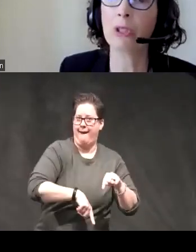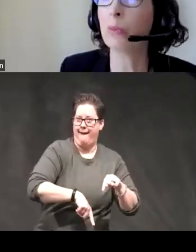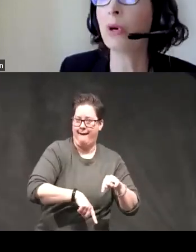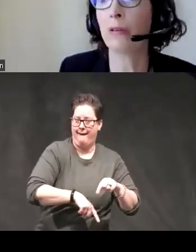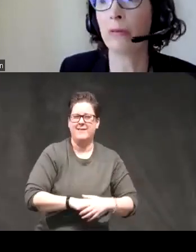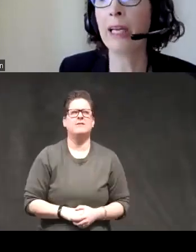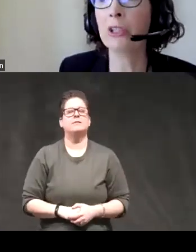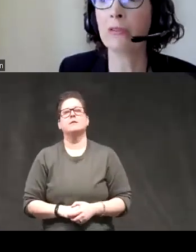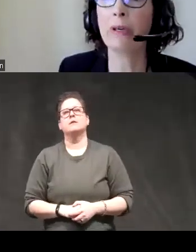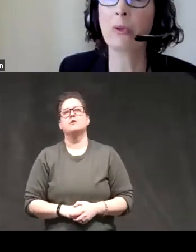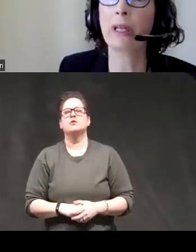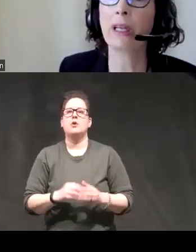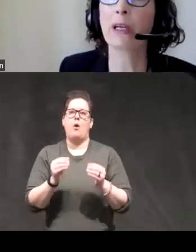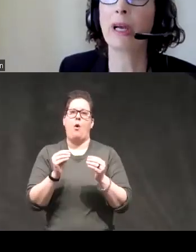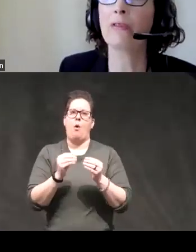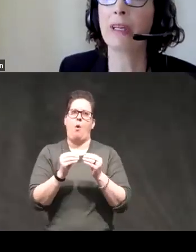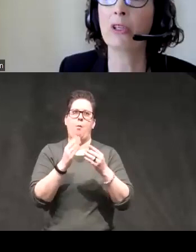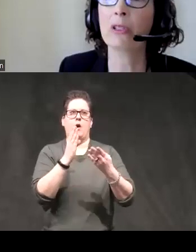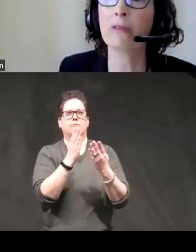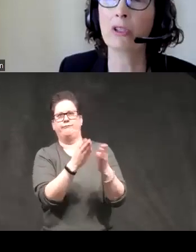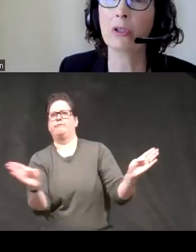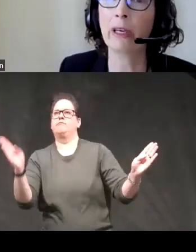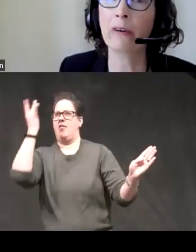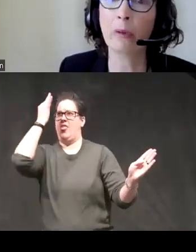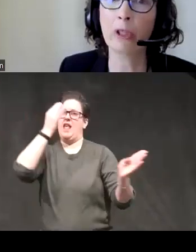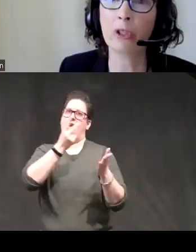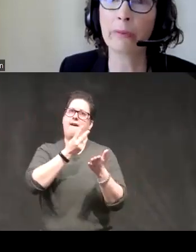um so a broader range of ways we could think about failures and constrain over emotion